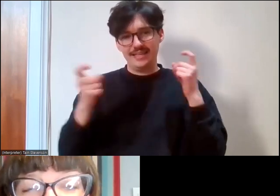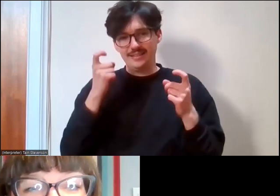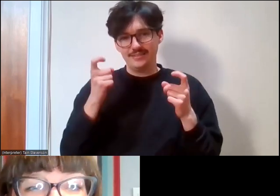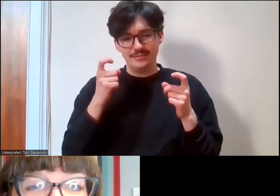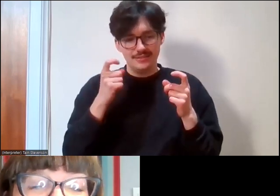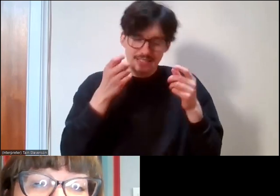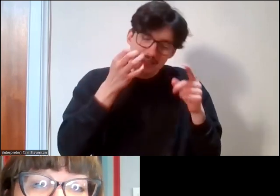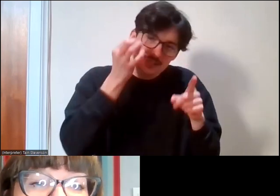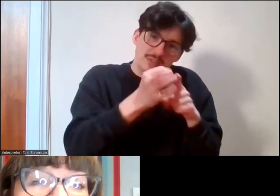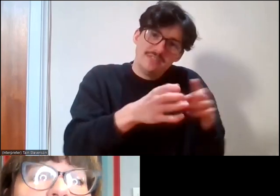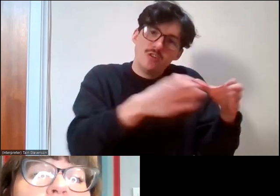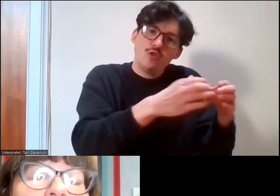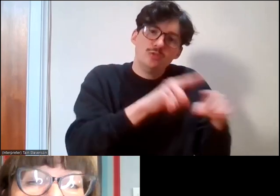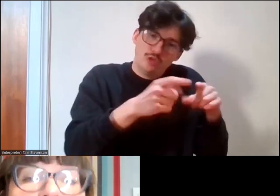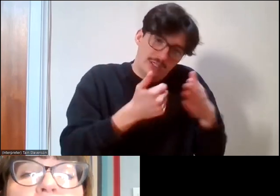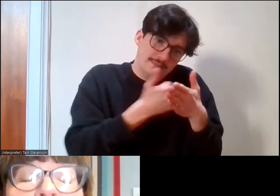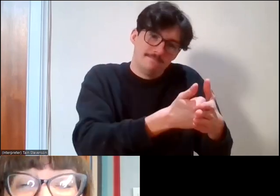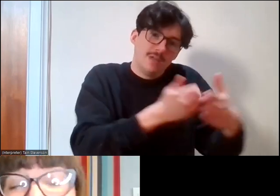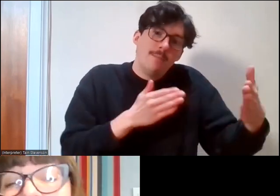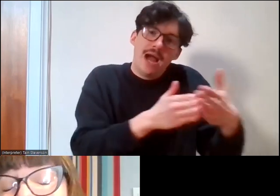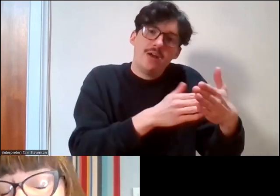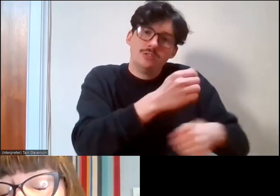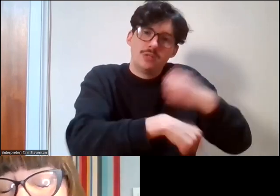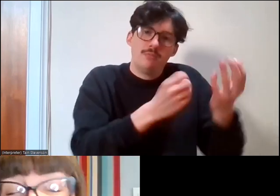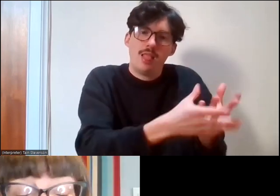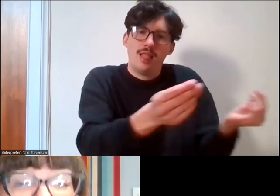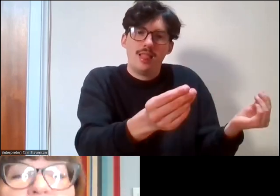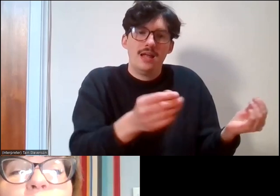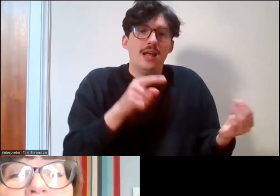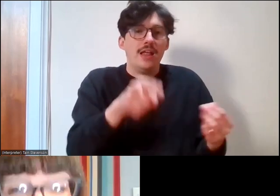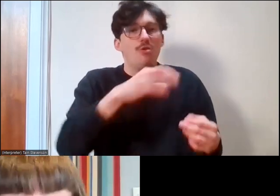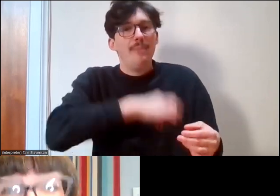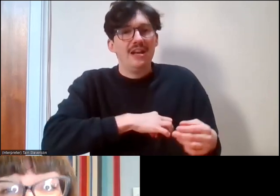what we can do to remove barriers, there will be some conveyed benefits to everybody.